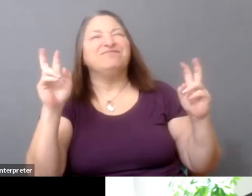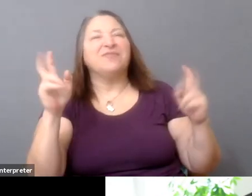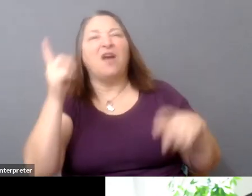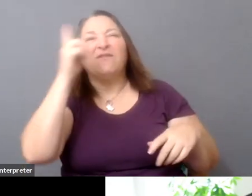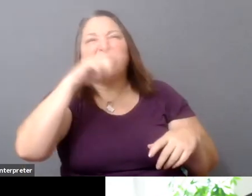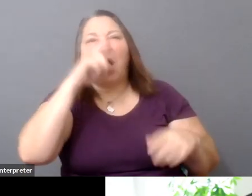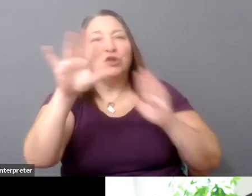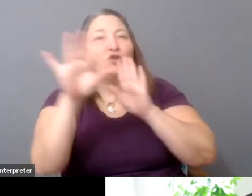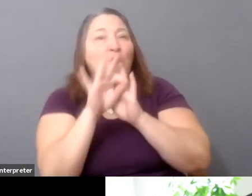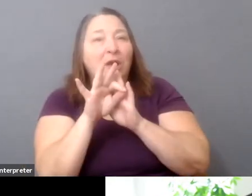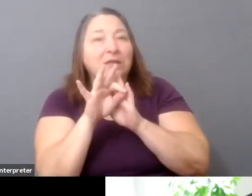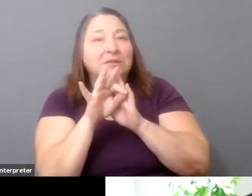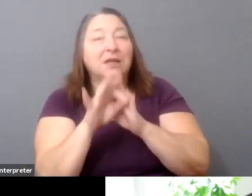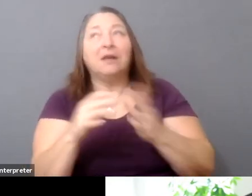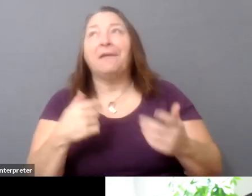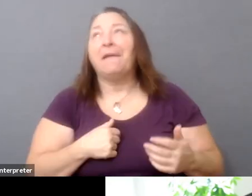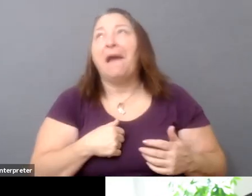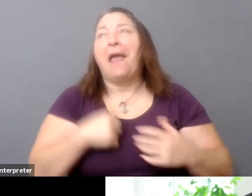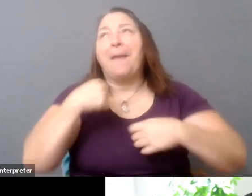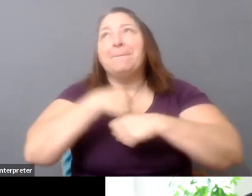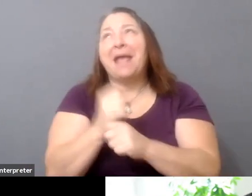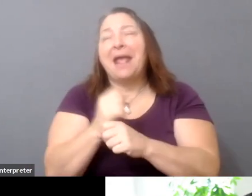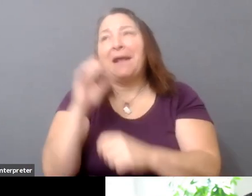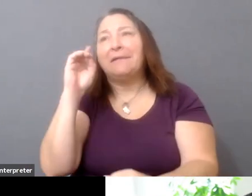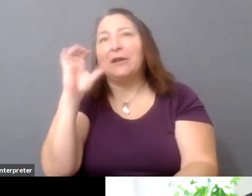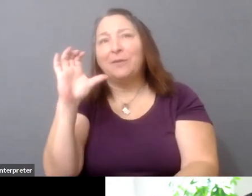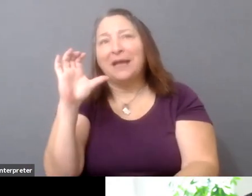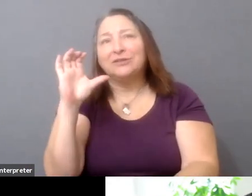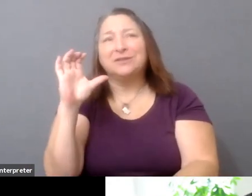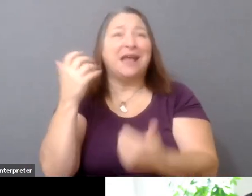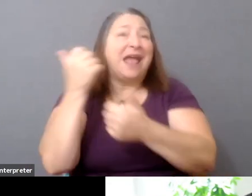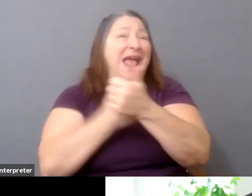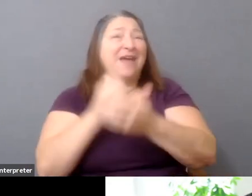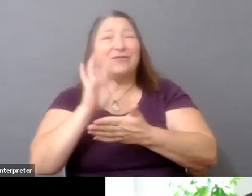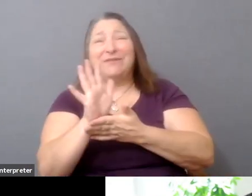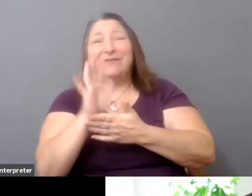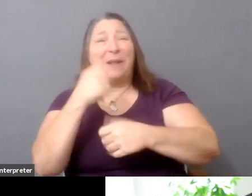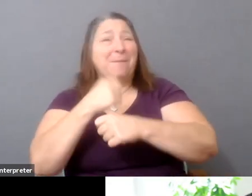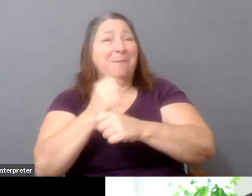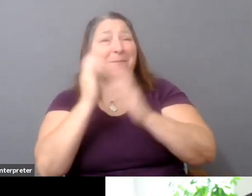you know, we make a documentary-- you know, every filmmaker I think has at least one